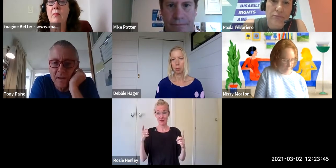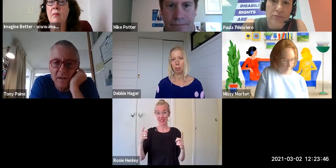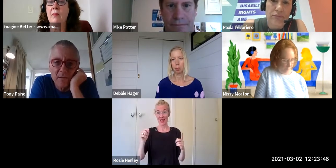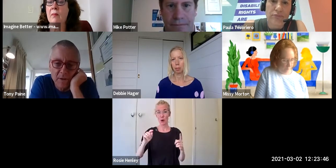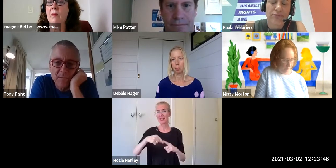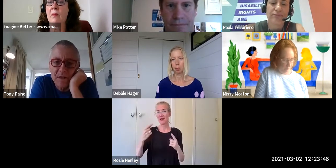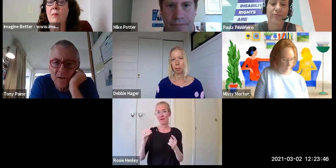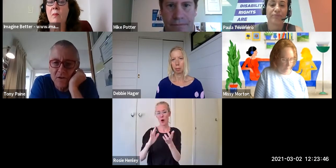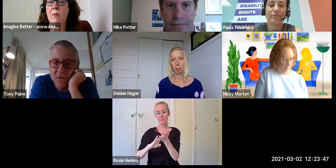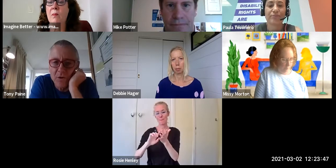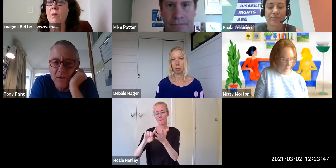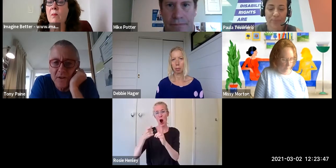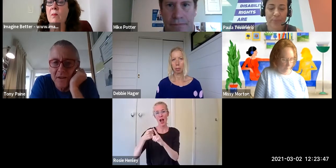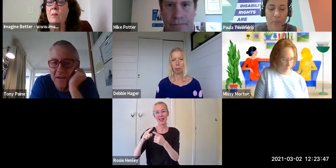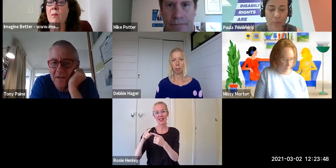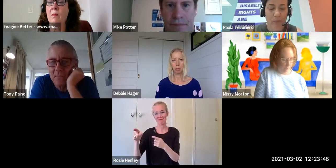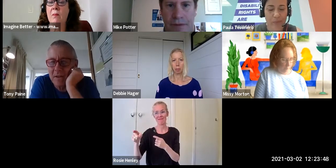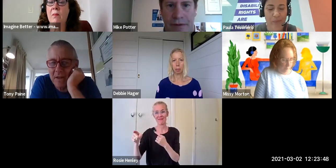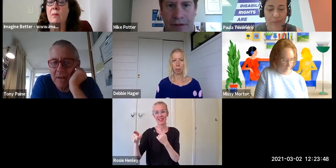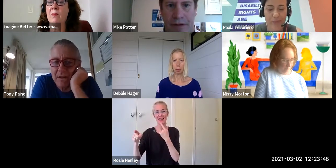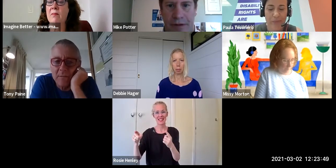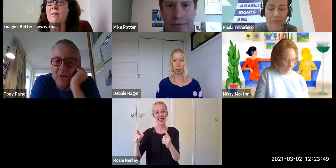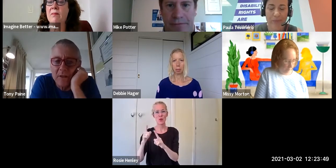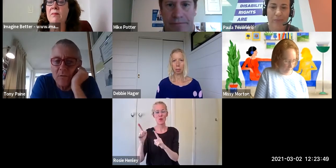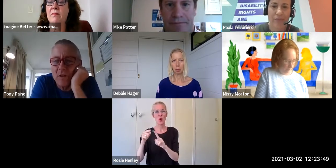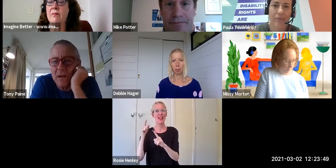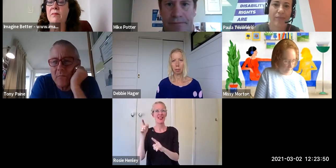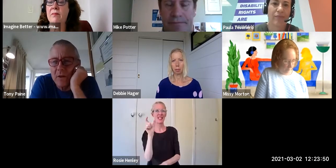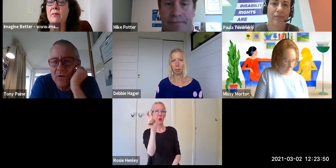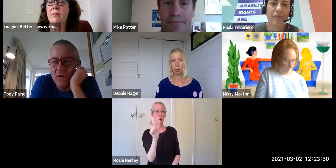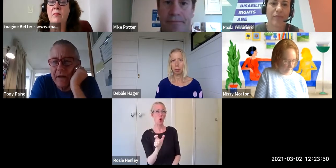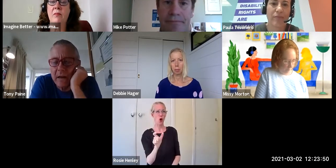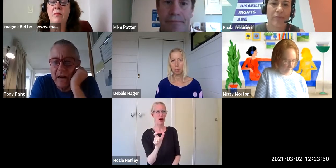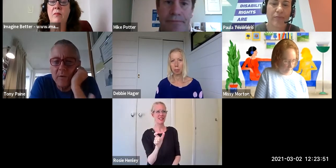it is as much it's not just a word, it's something that's damaging people. It's also about how